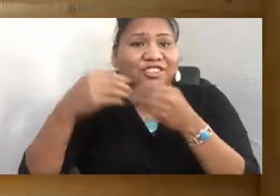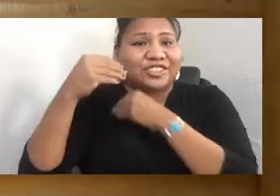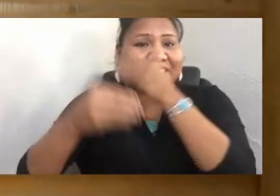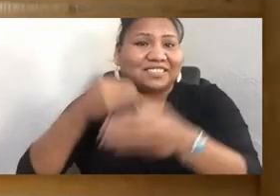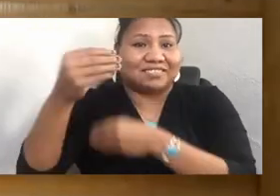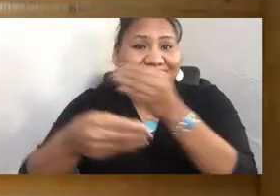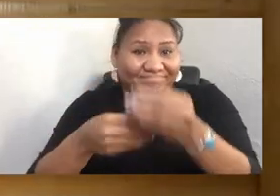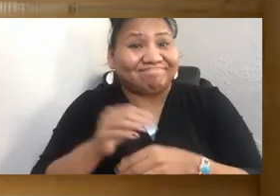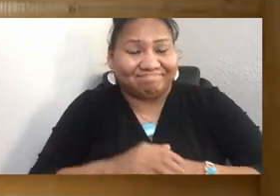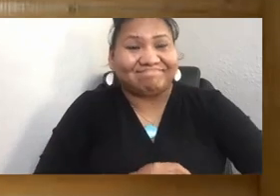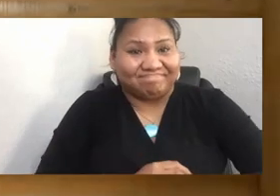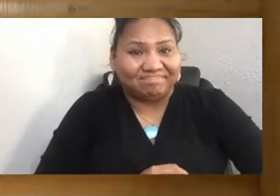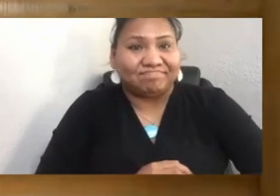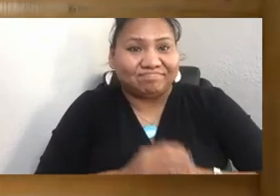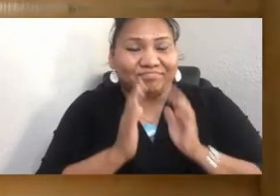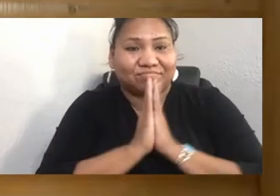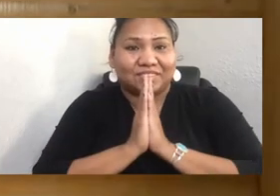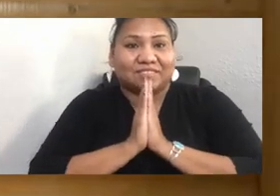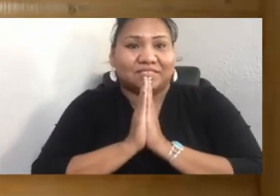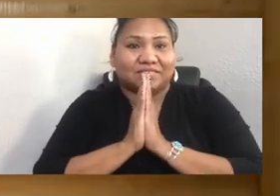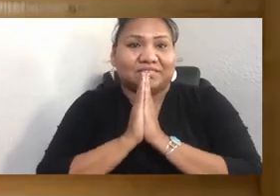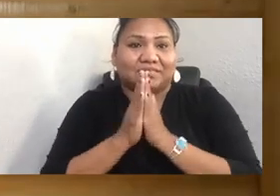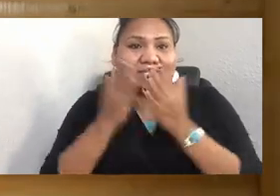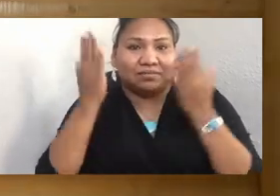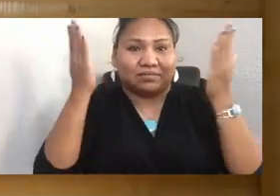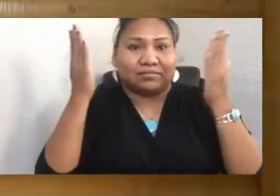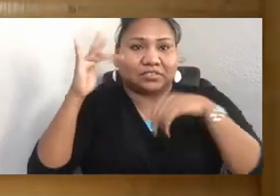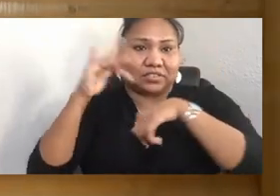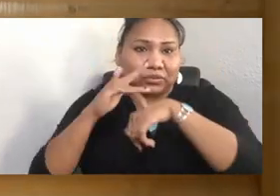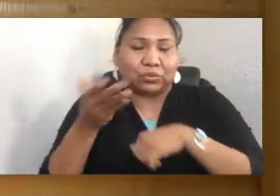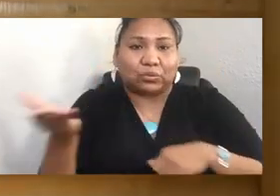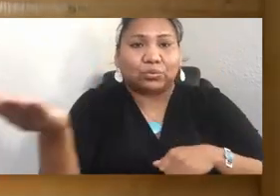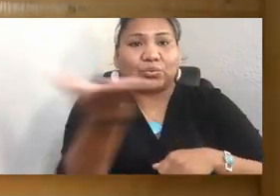We pray the Creator protects you, guides you,